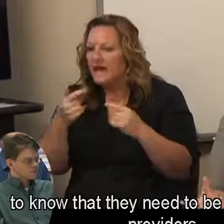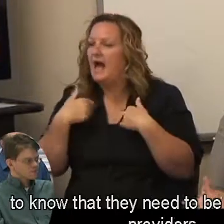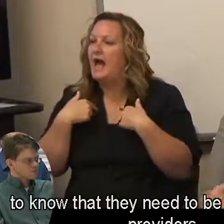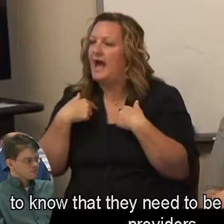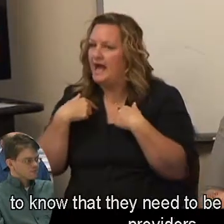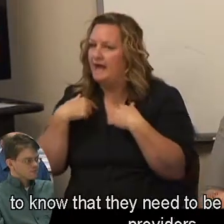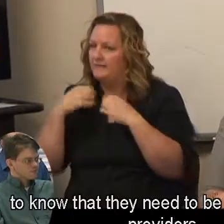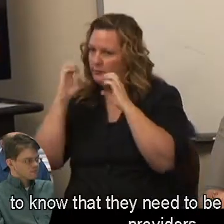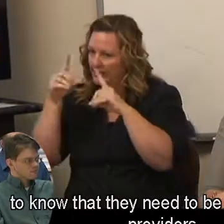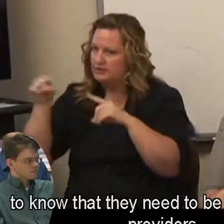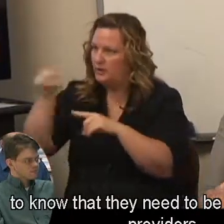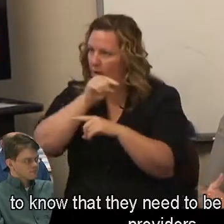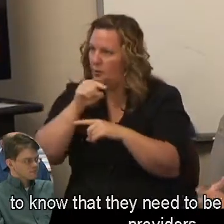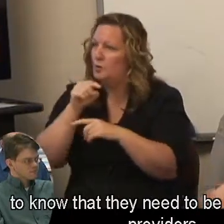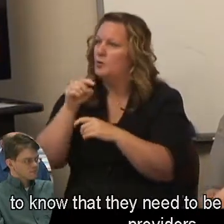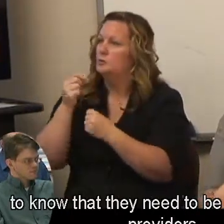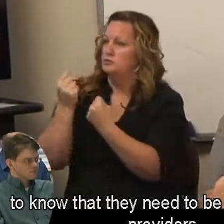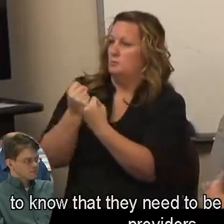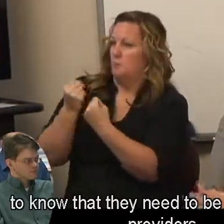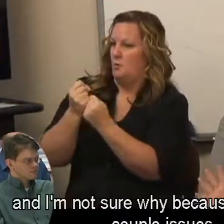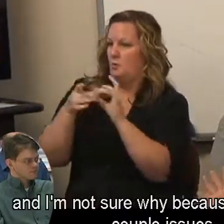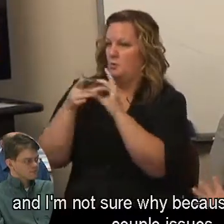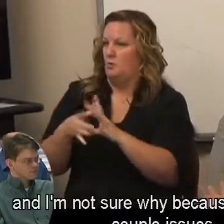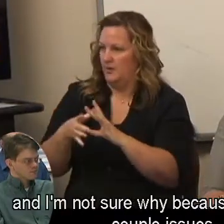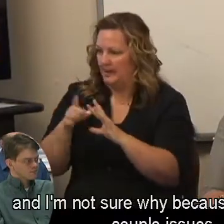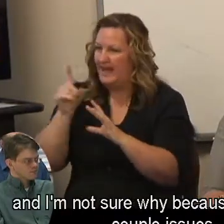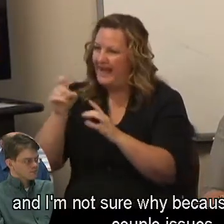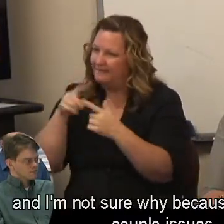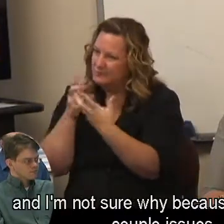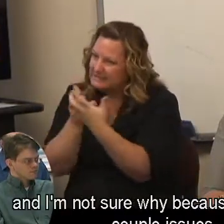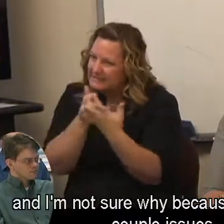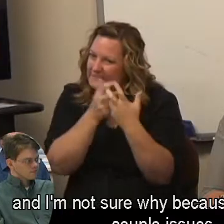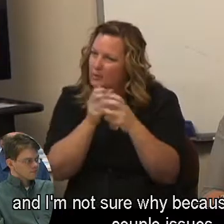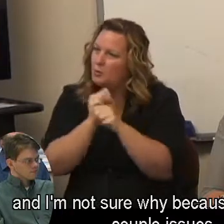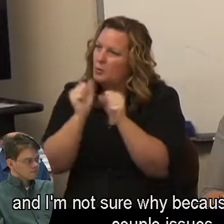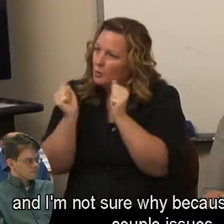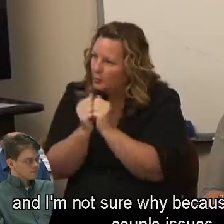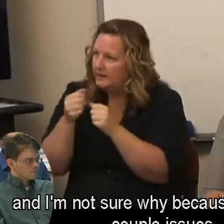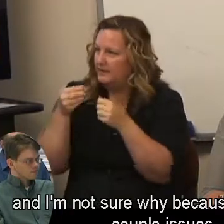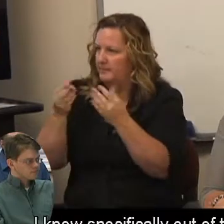to know that they need to be working with providers and I'm not sure why because it's been a couple issues